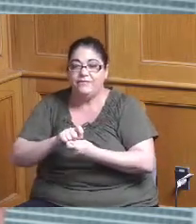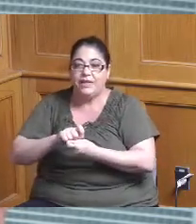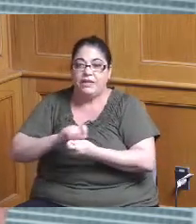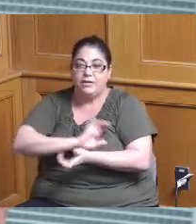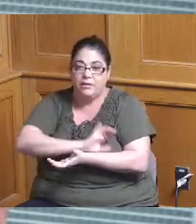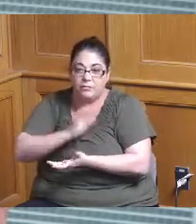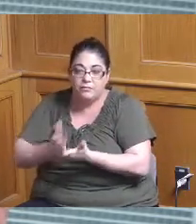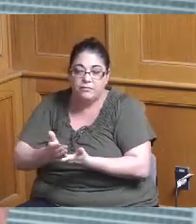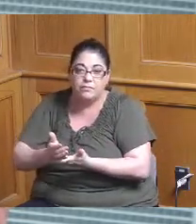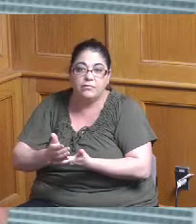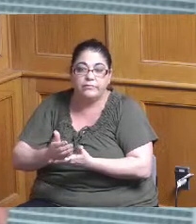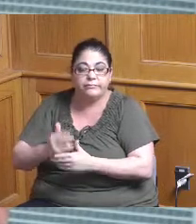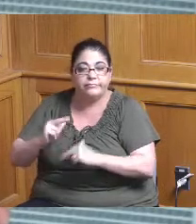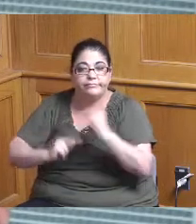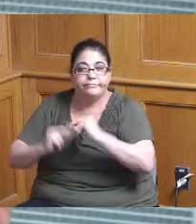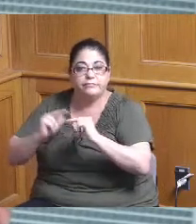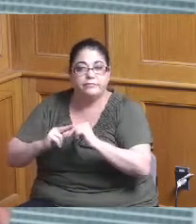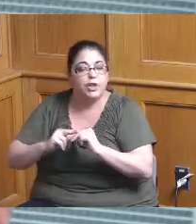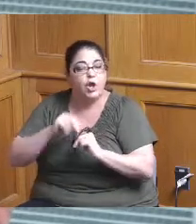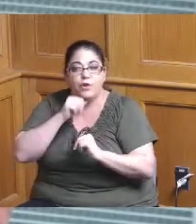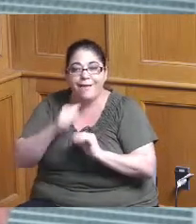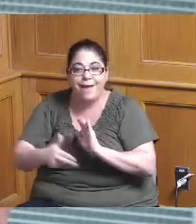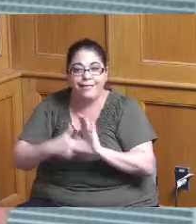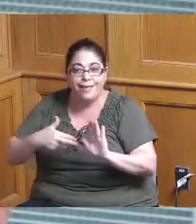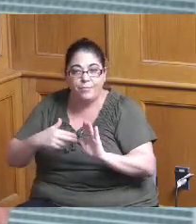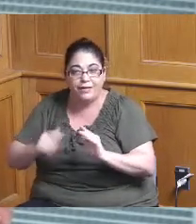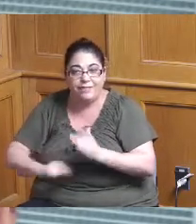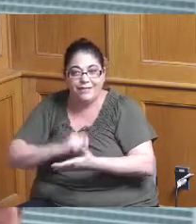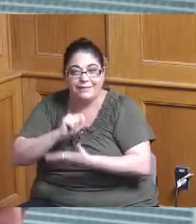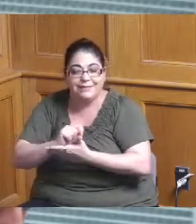are not appropriated at that time and we come back throughout the year for that funding